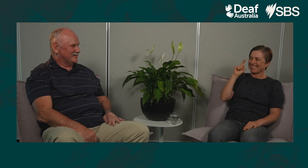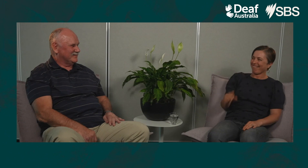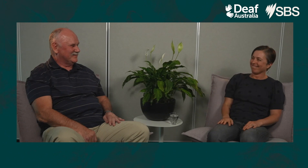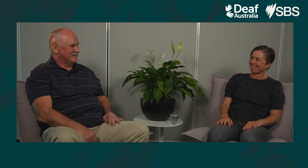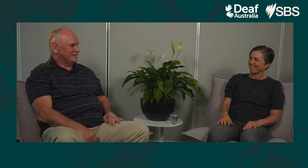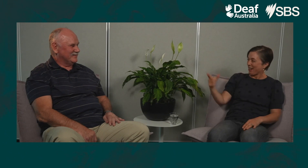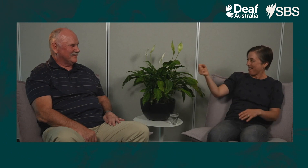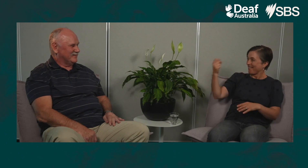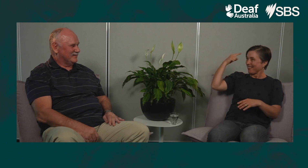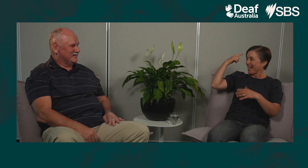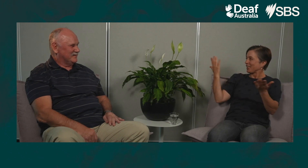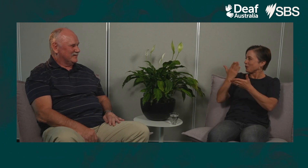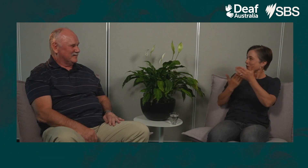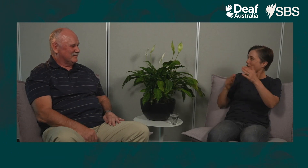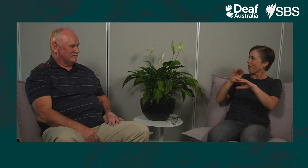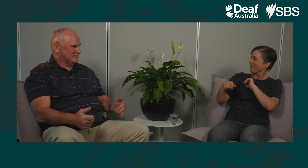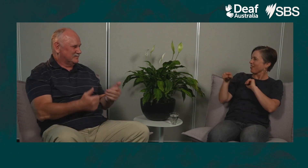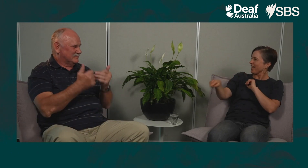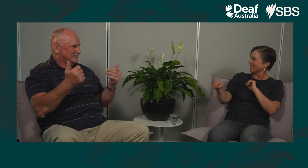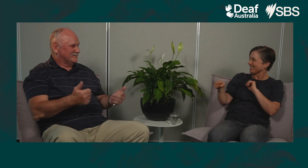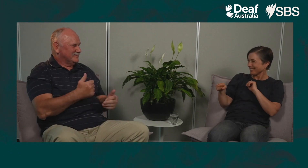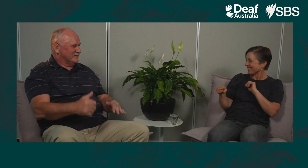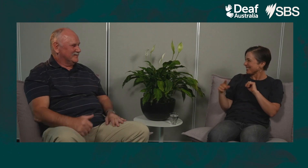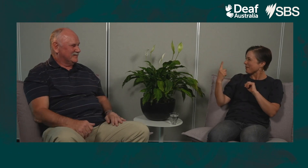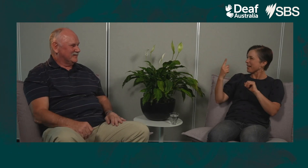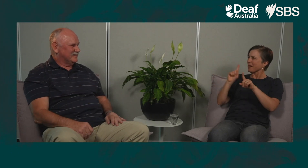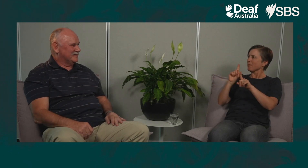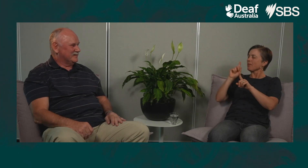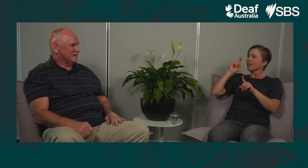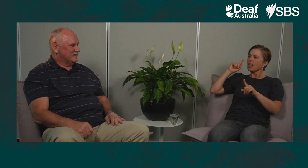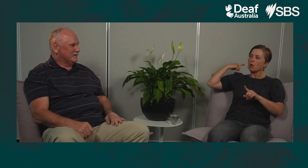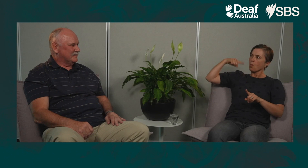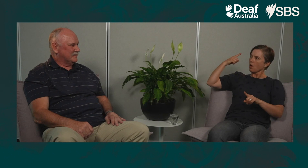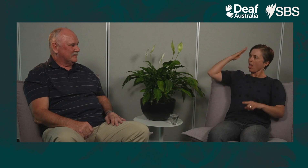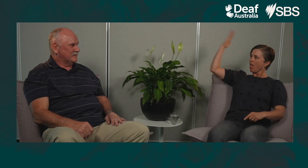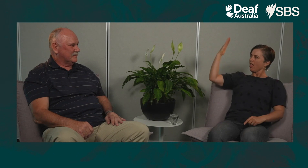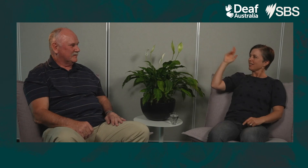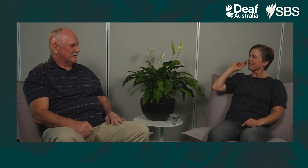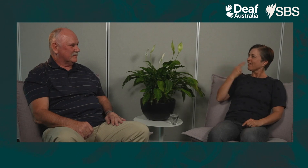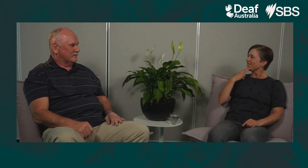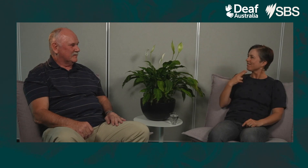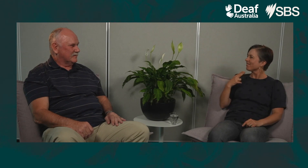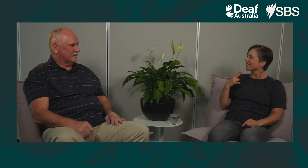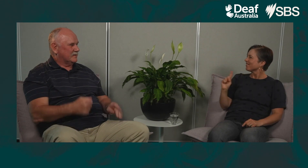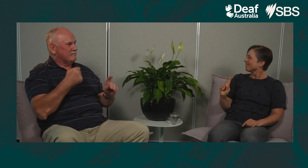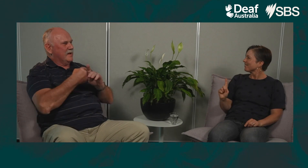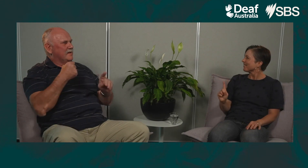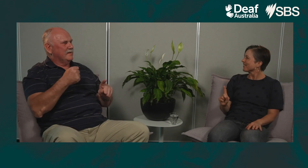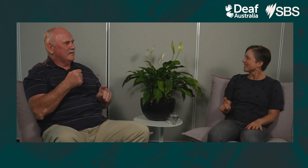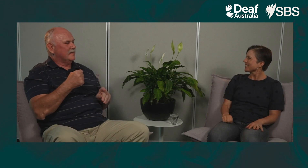This is a classic case of Deaf people not realising that things make noise. Many stories. I think the story is hilarious. Do you have something similar to share?